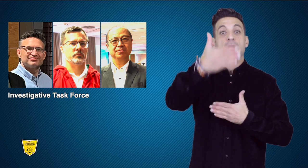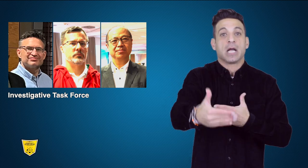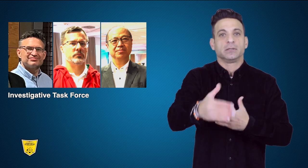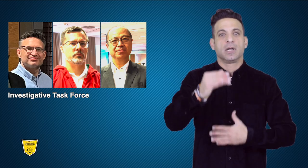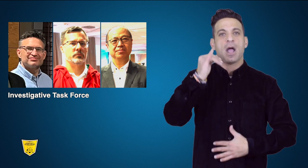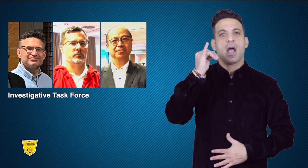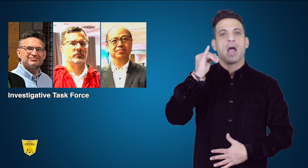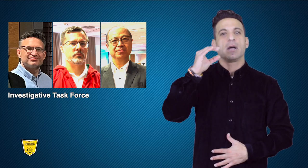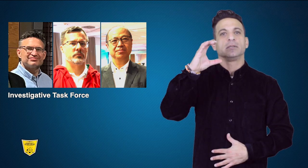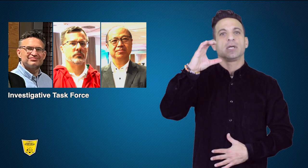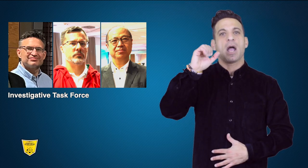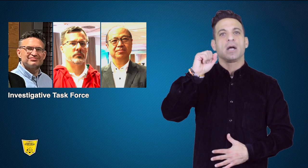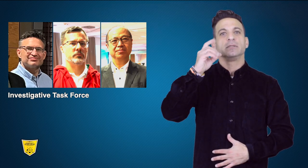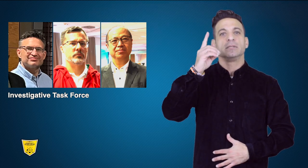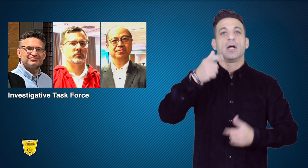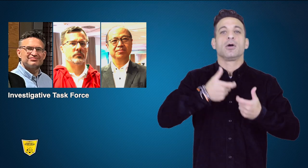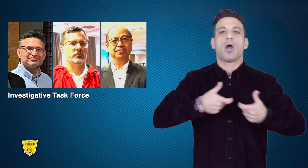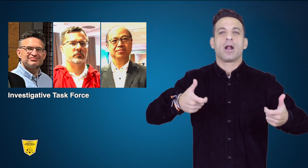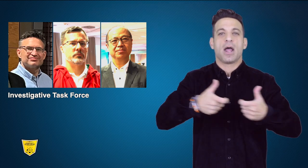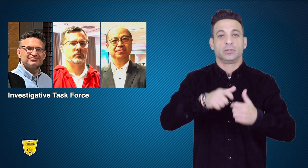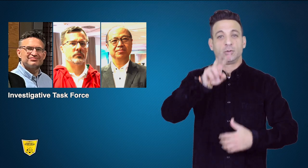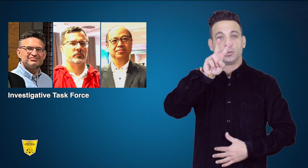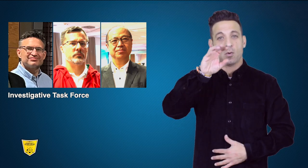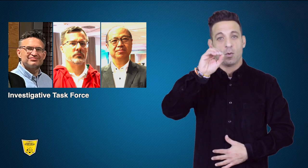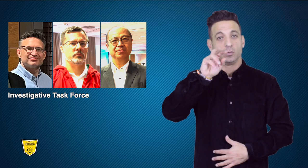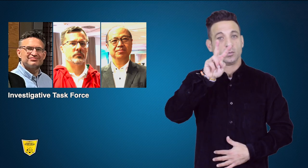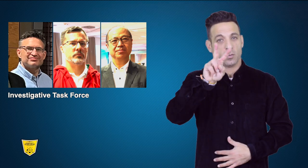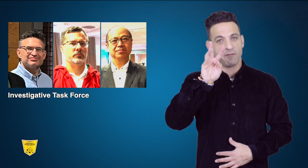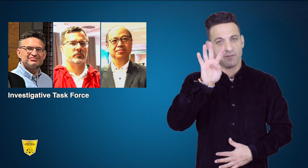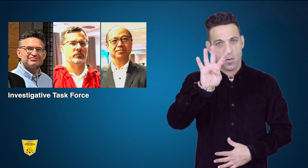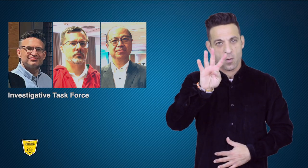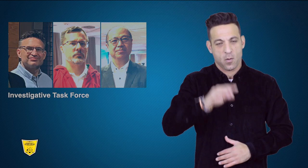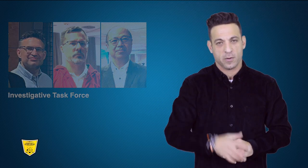a report for the next ICSD Congress in 2024.